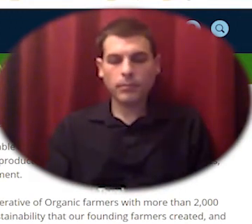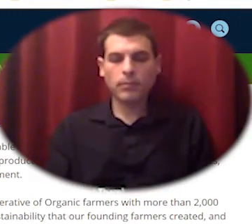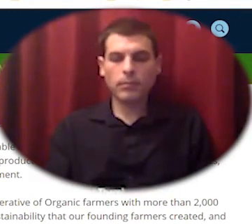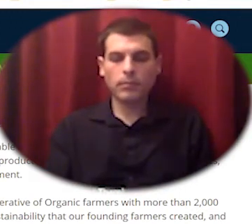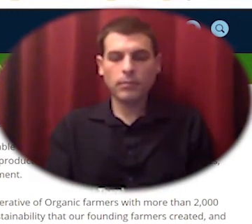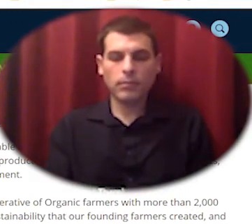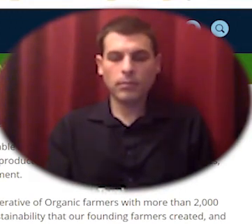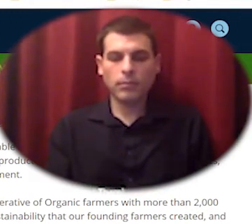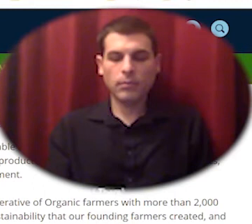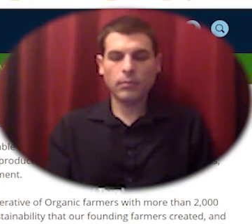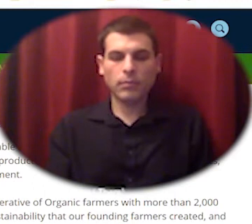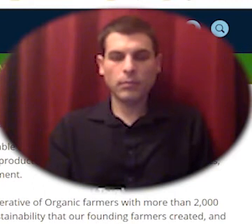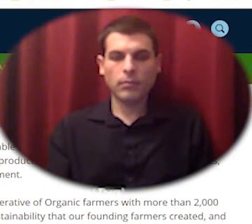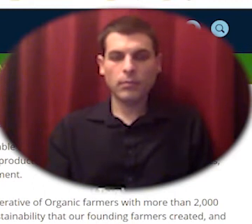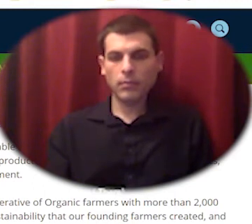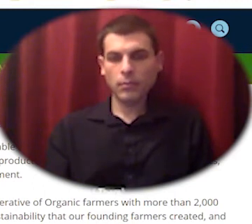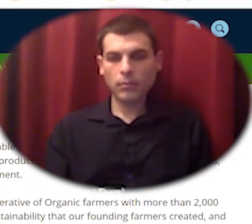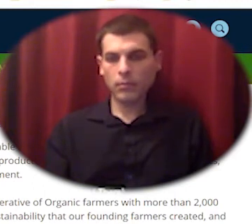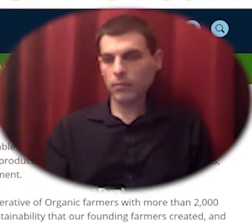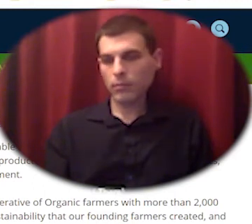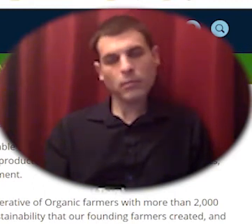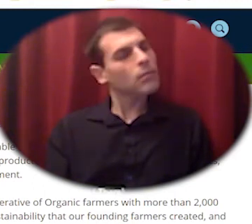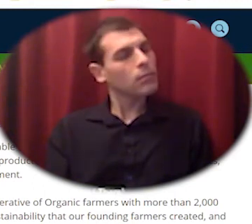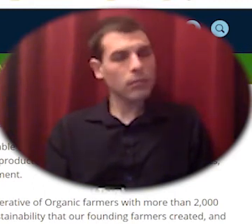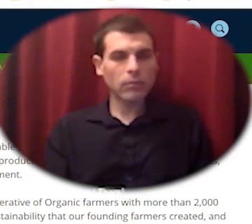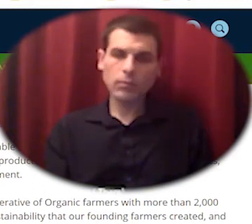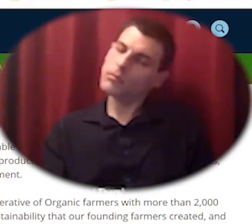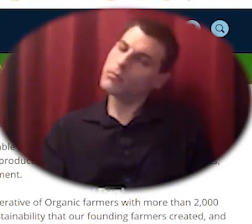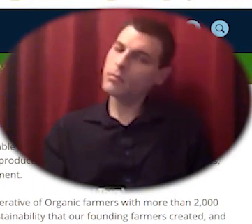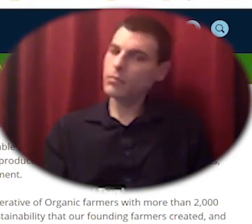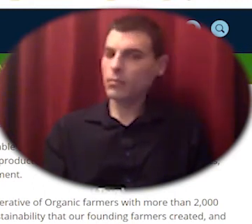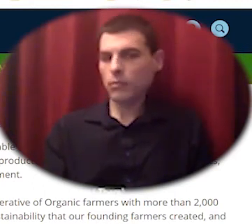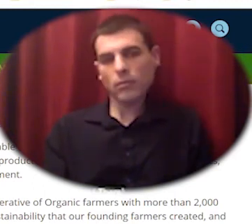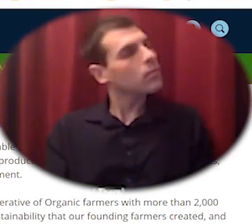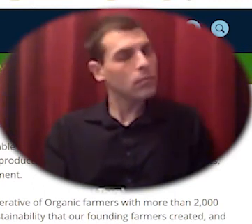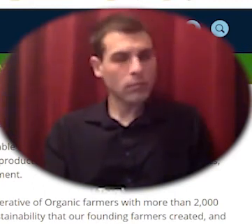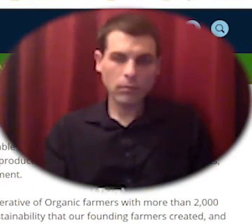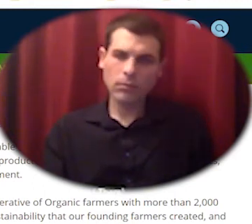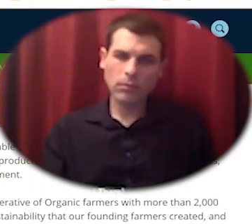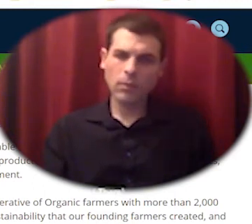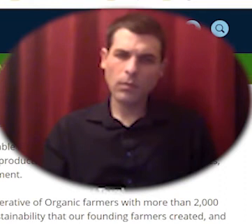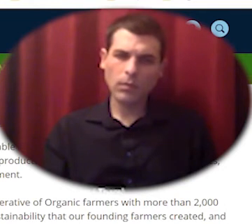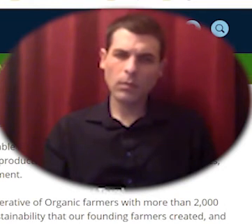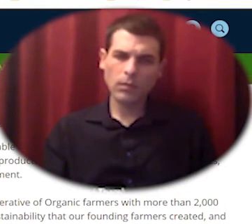multi-stakeholder cooperatives that are made up of a variety of stakeholders you know